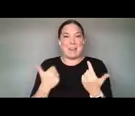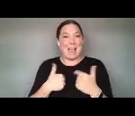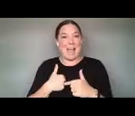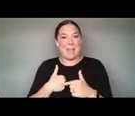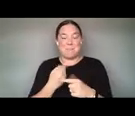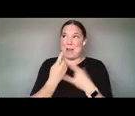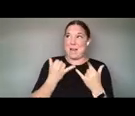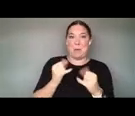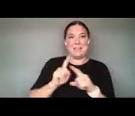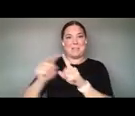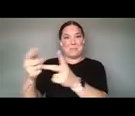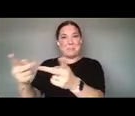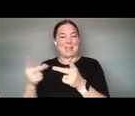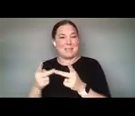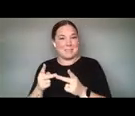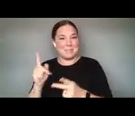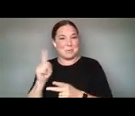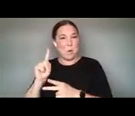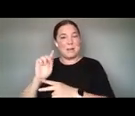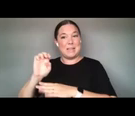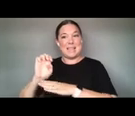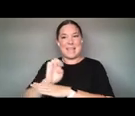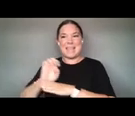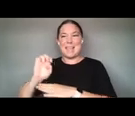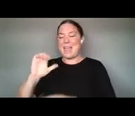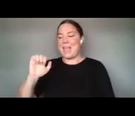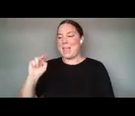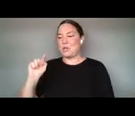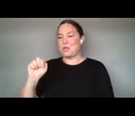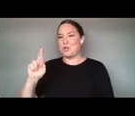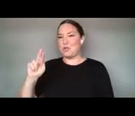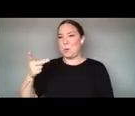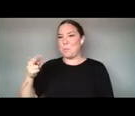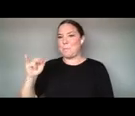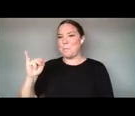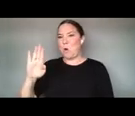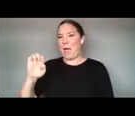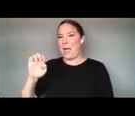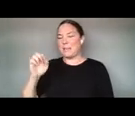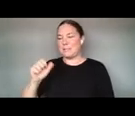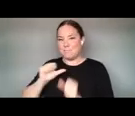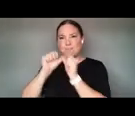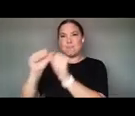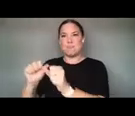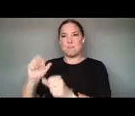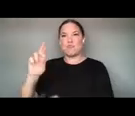I'M IN THE ENTERPRISE RESILIENCE WORLD. I AM SO FOND OF THE ARTS AND DESIGN, IT'S WHERE MY